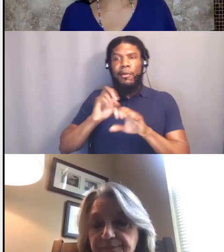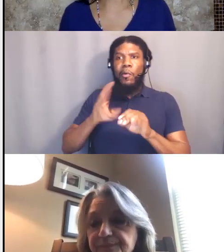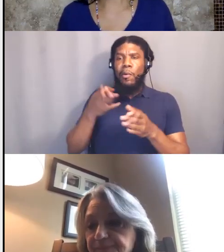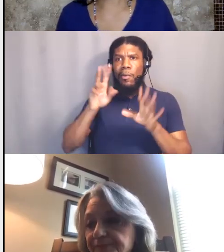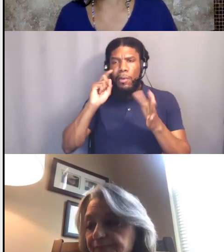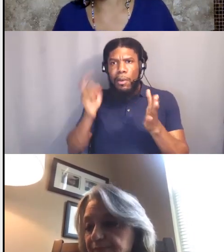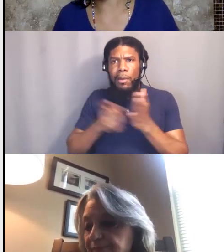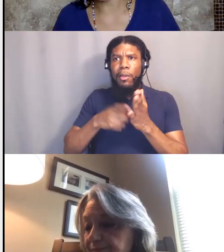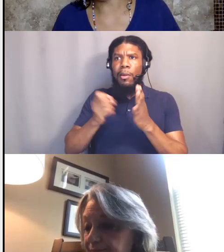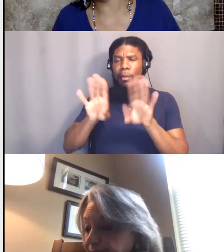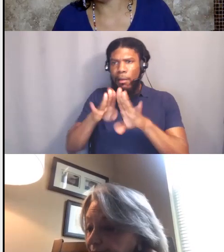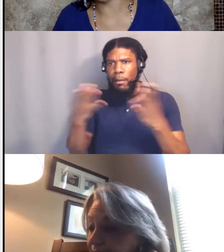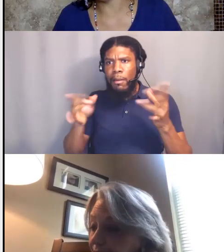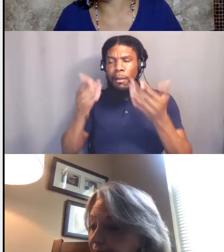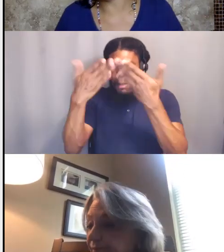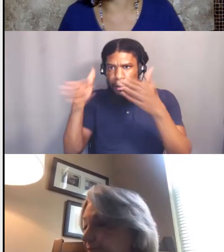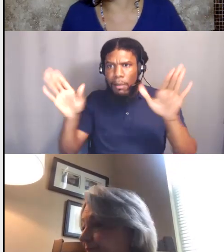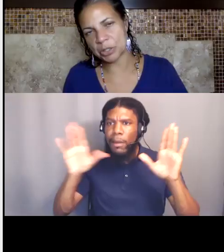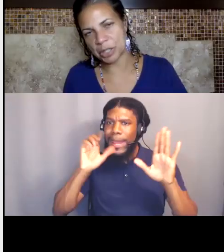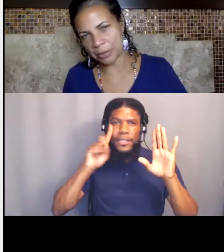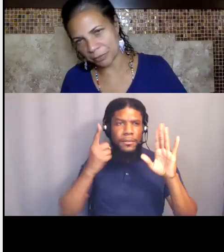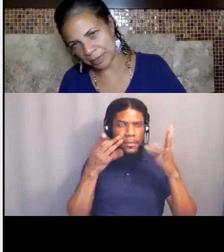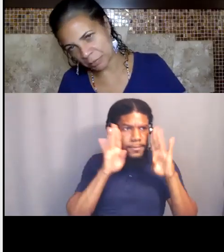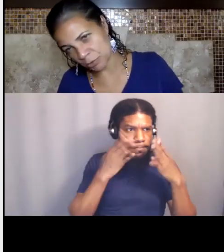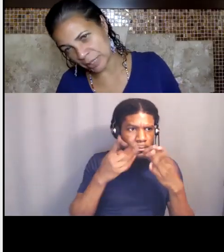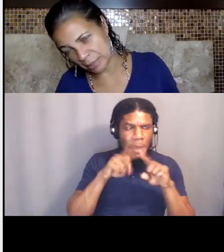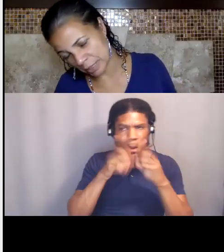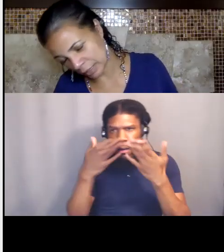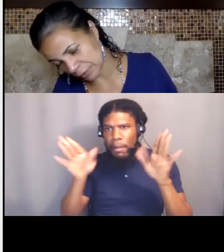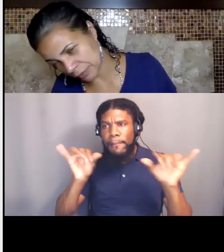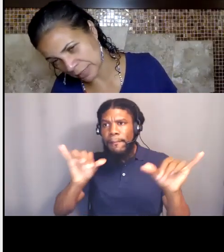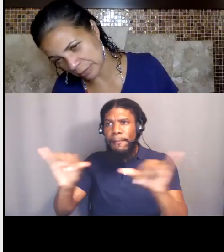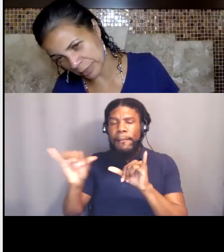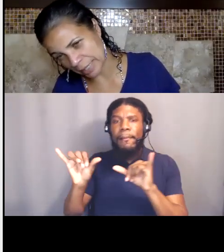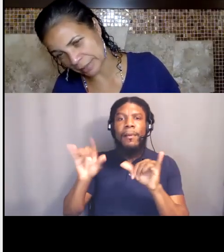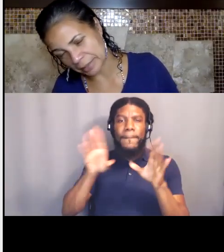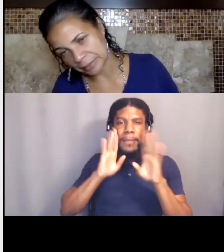Does anybody else have one that they wanna share, a freedom dream and a conflicting reality?